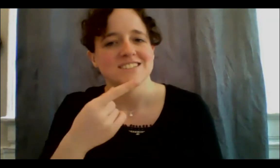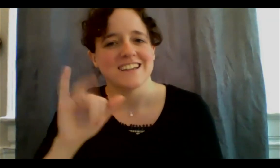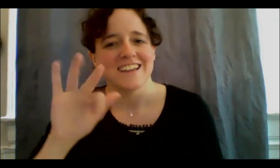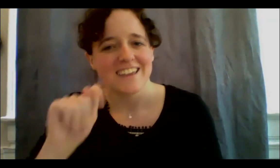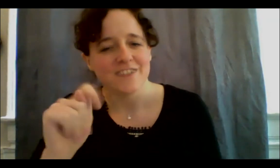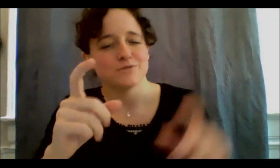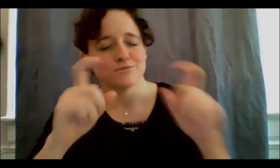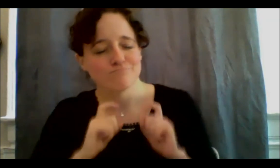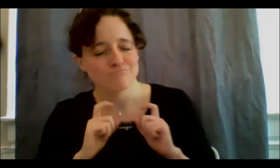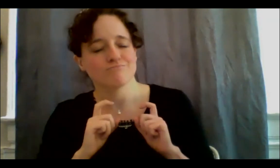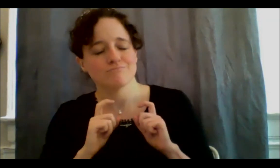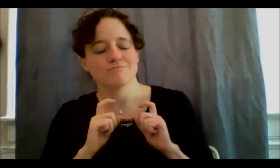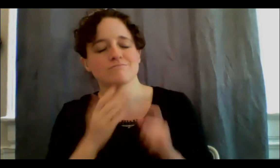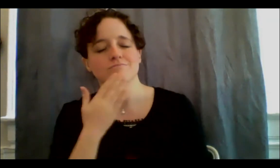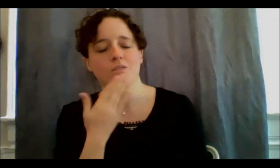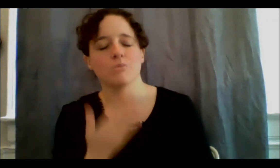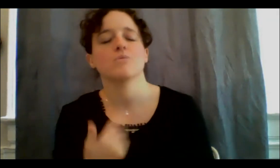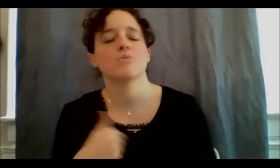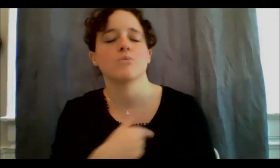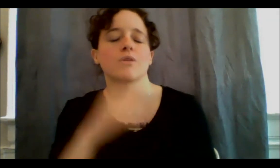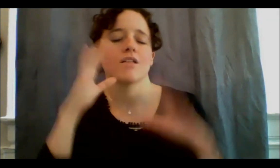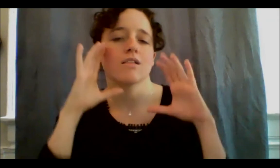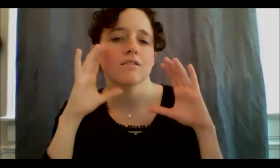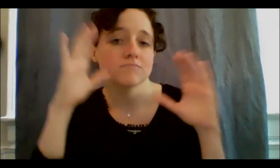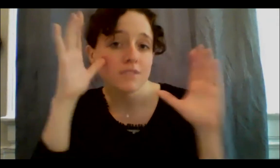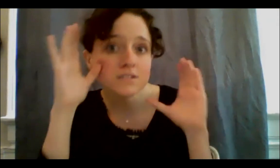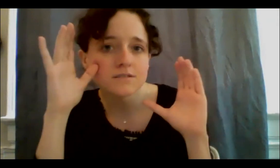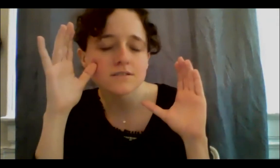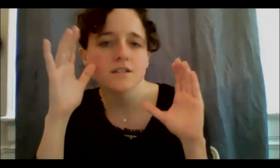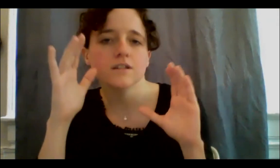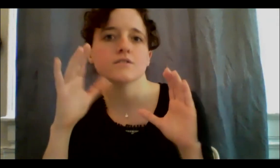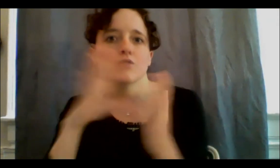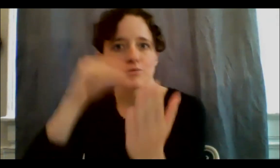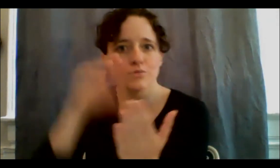and learning and unlearning through all this process. I am, I feel absolutely